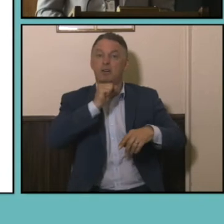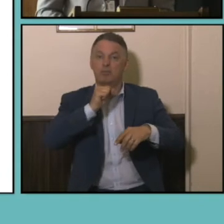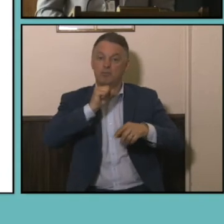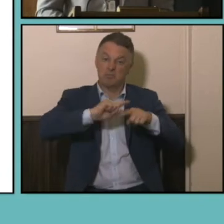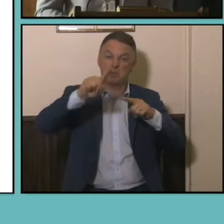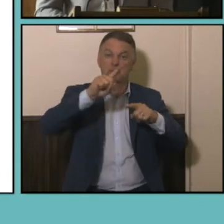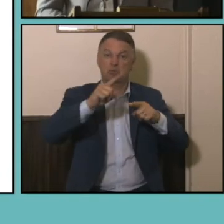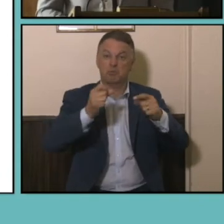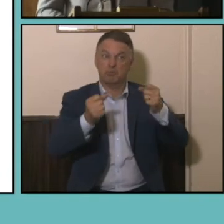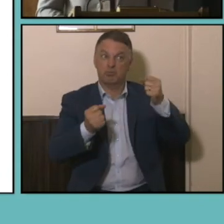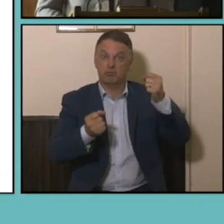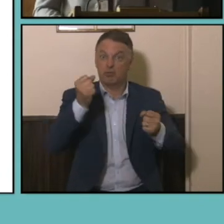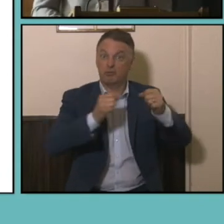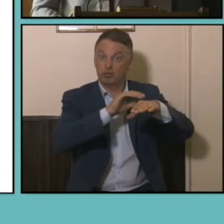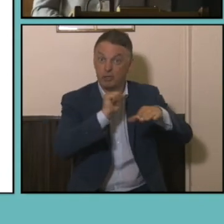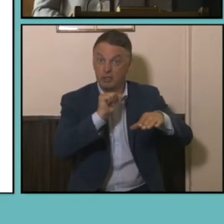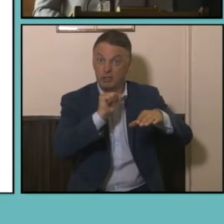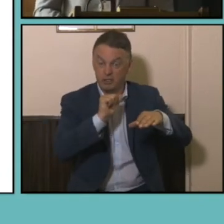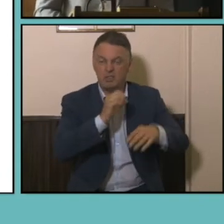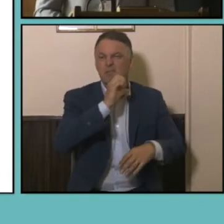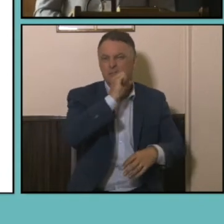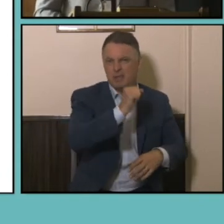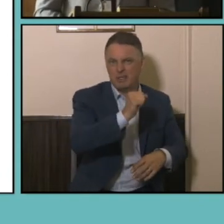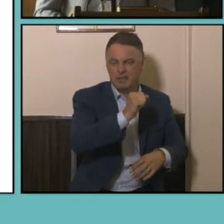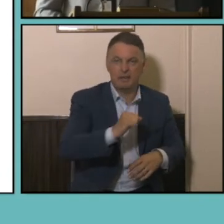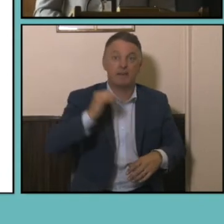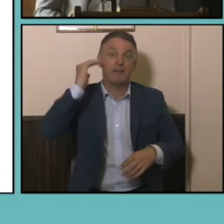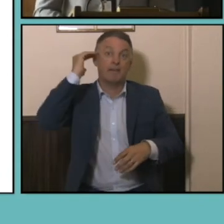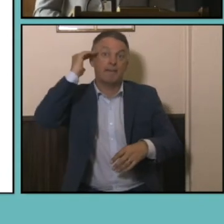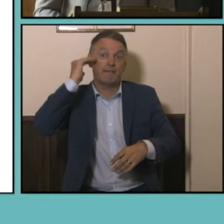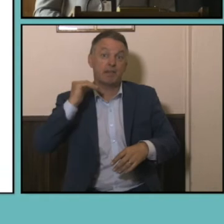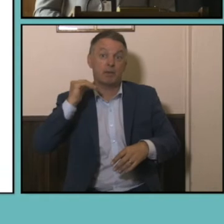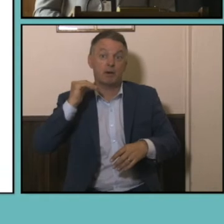Drivers compared to the female dominated occupation of Nursing and you can see